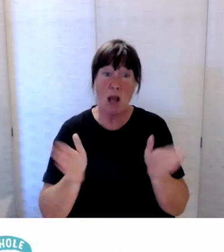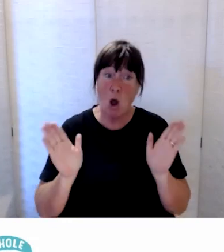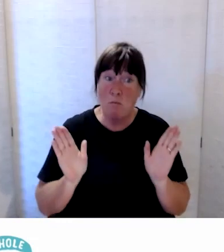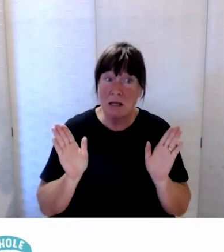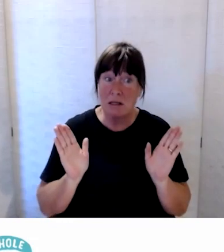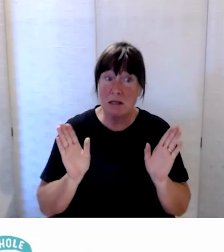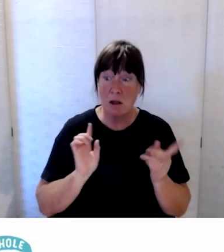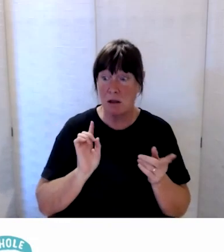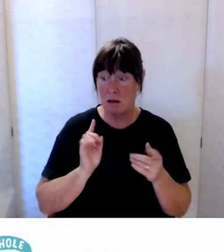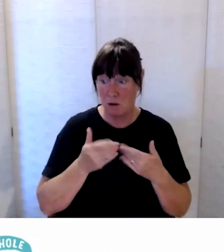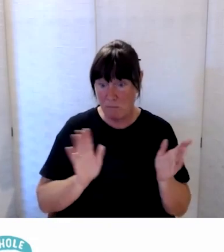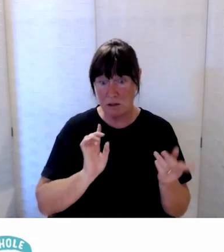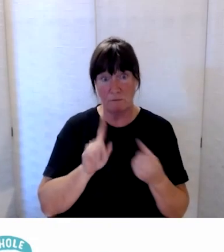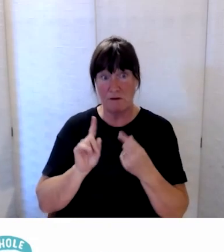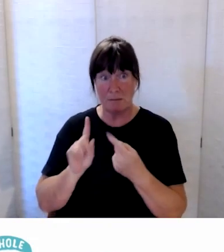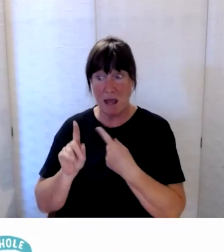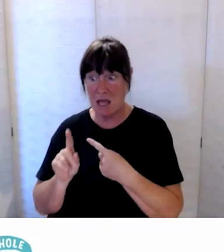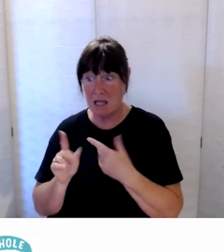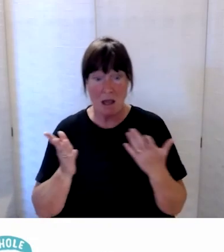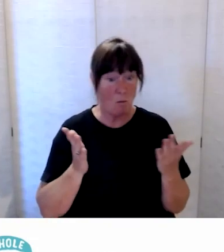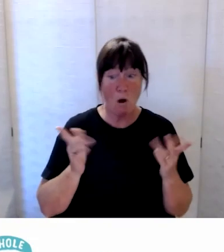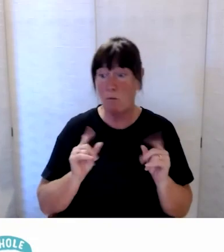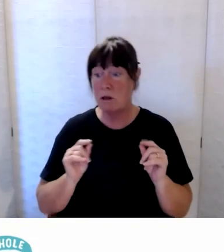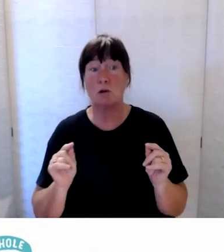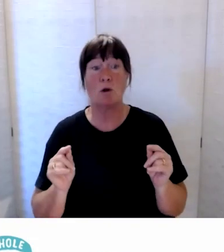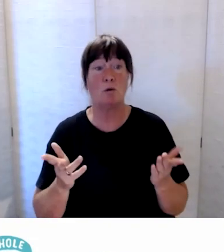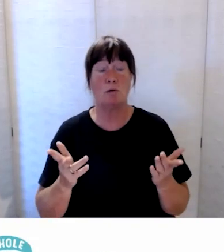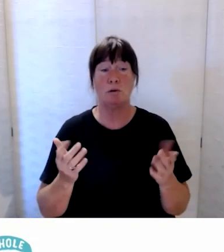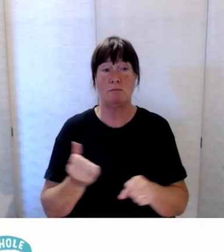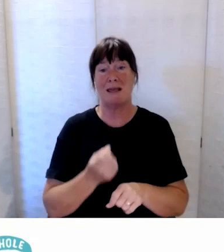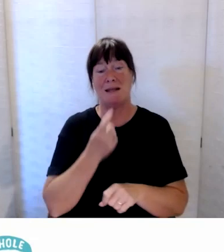to feedback about the things that we could do to make things easier for people